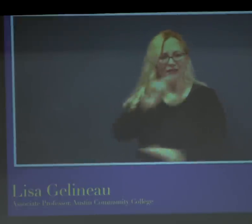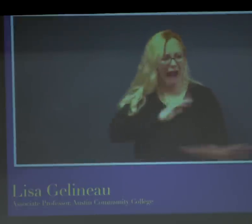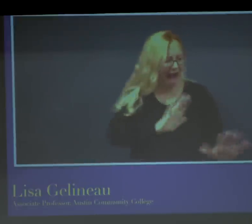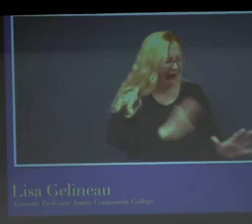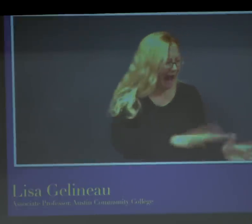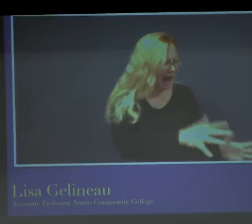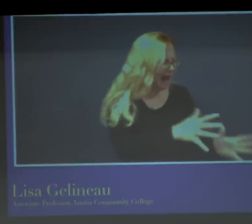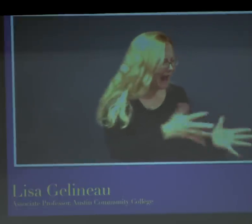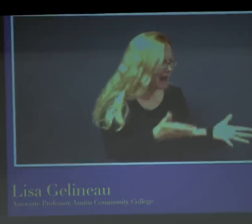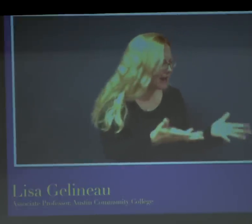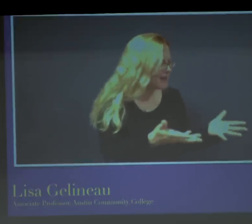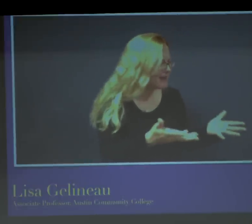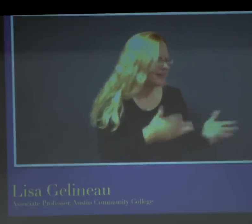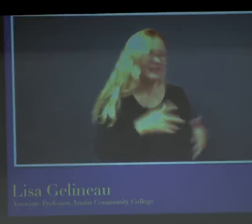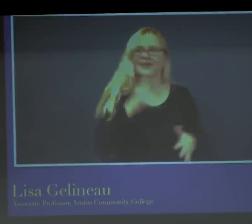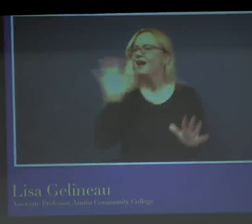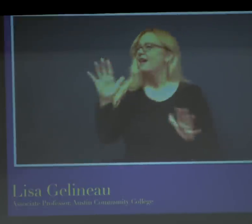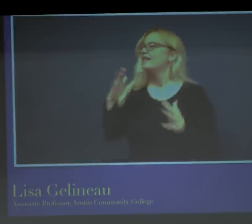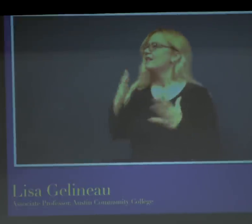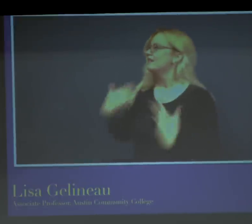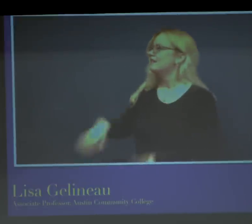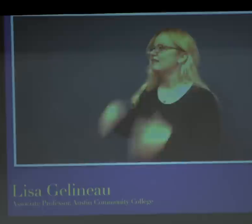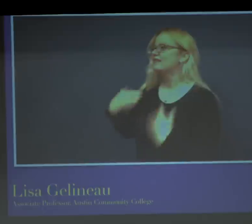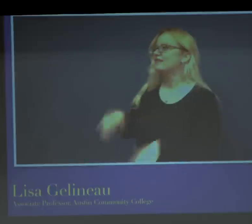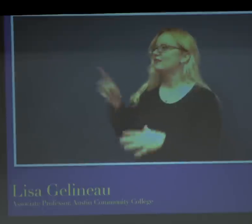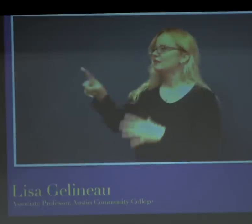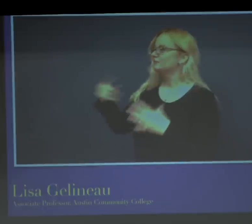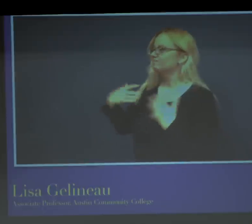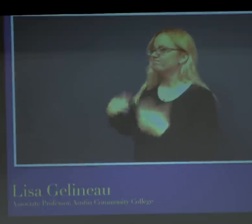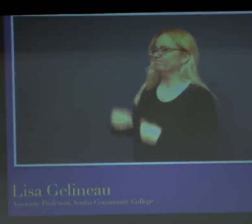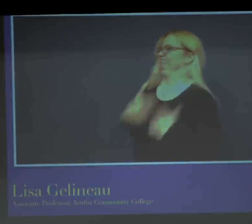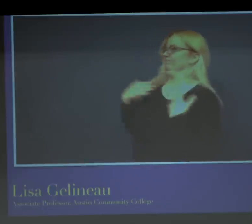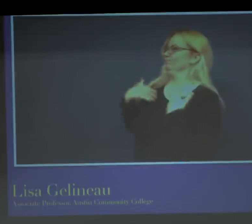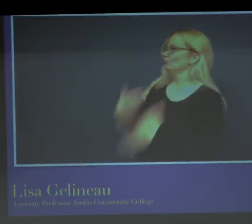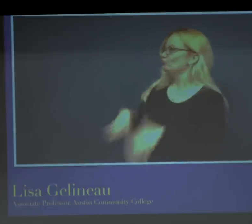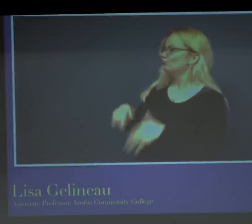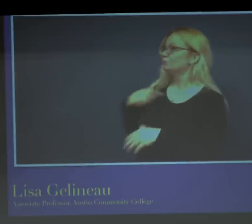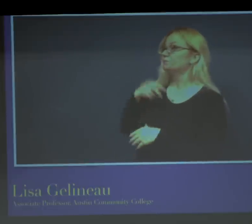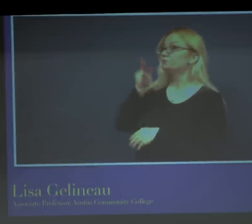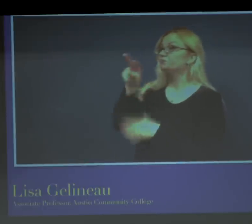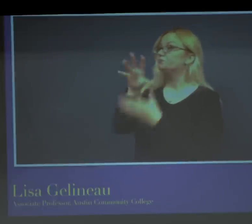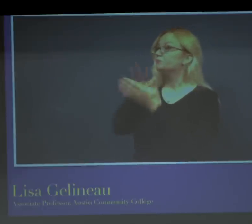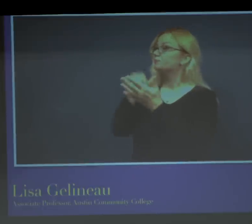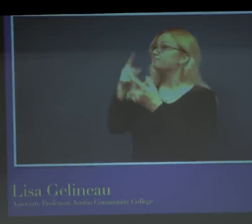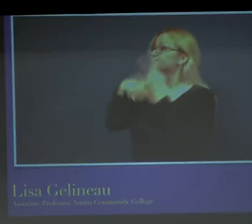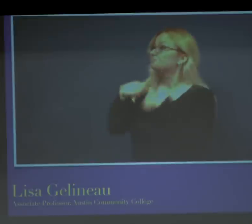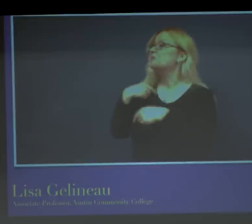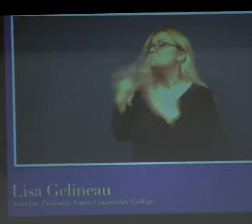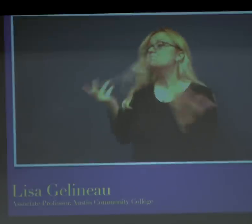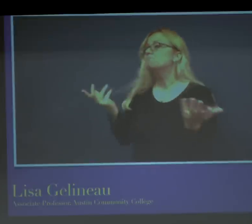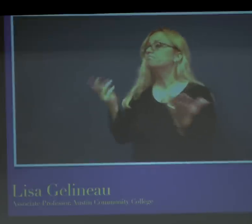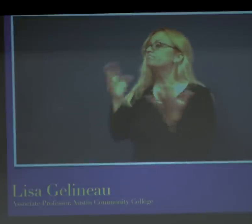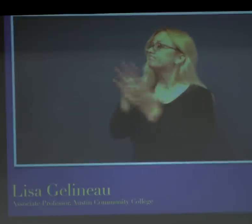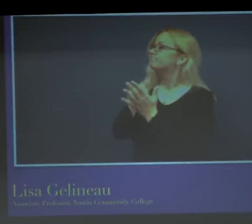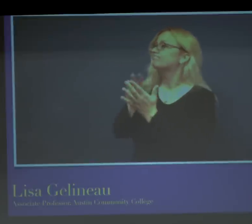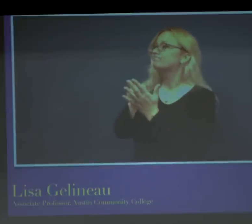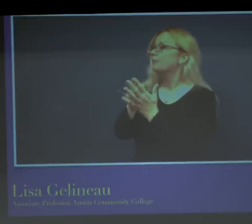But I realized she was star struck and she was ready to worship at the feet of Nathie.